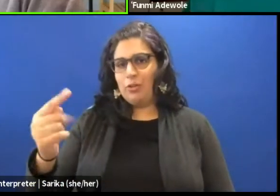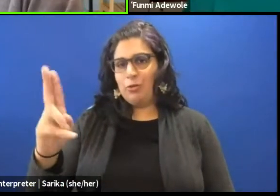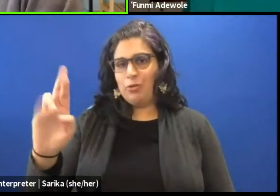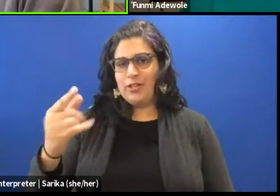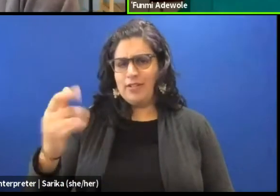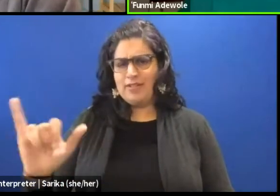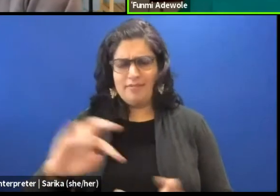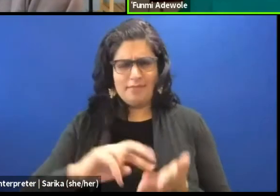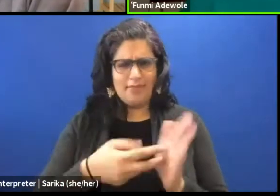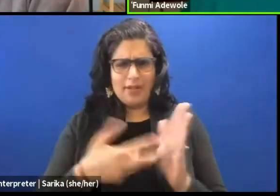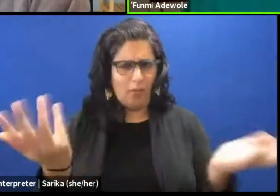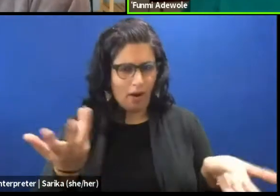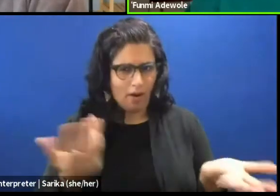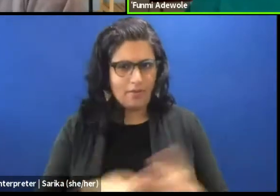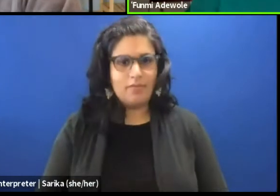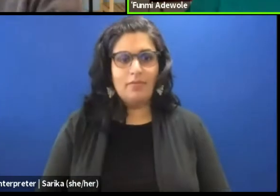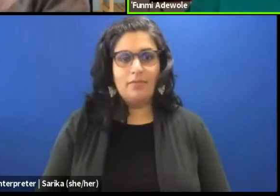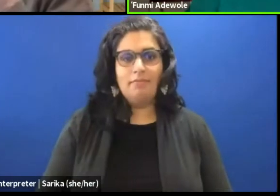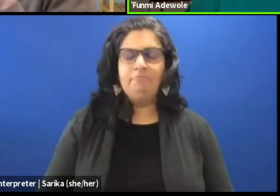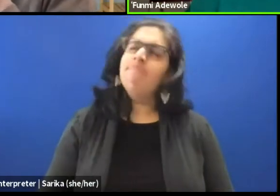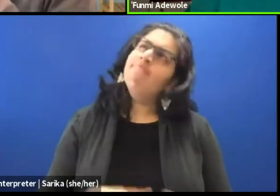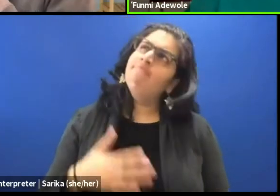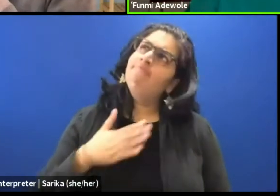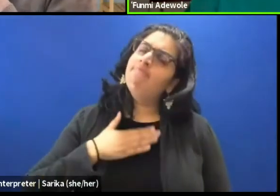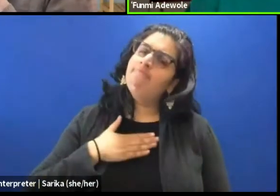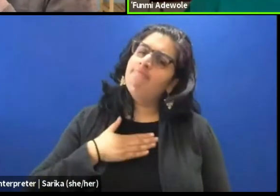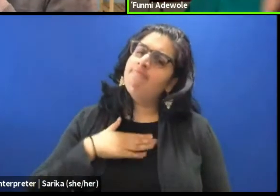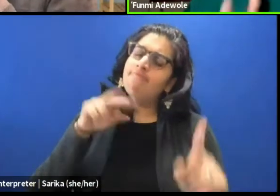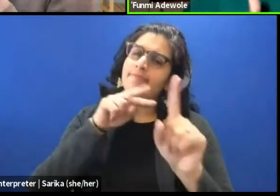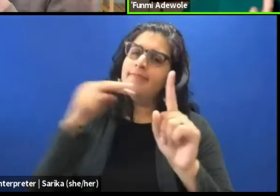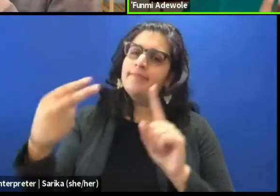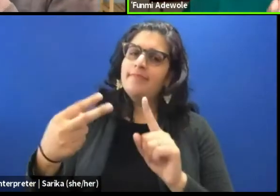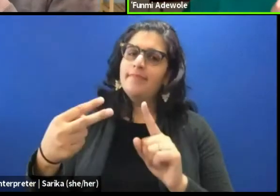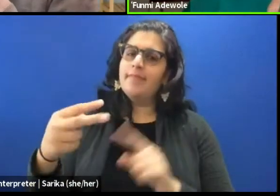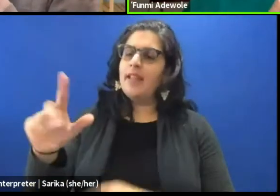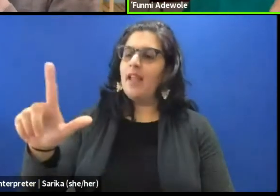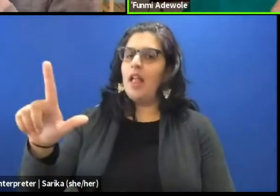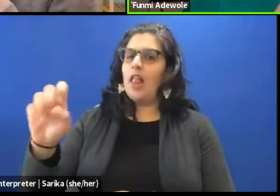Well, dramaturgy to me is the logic of a performance.